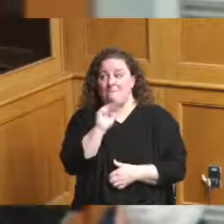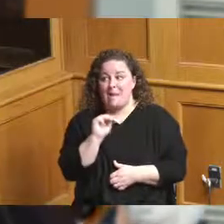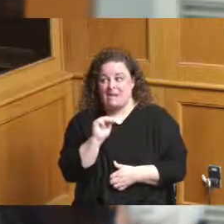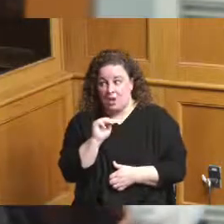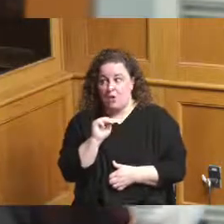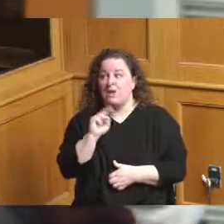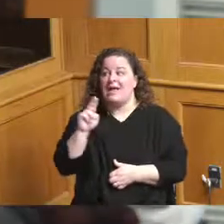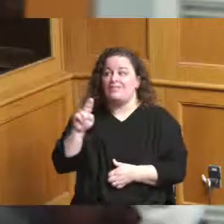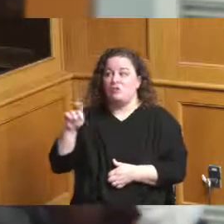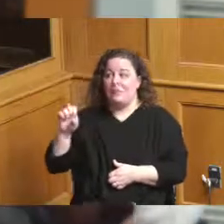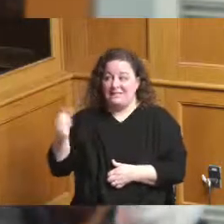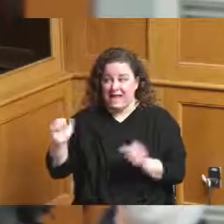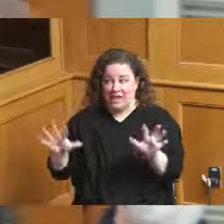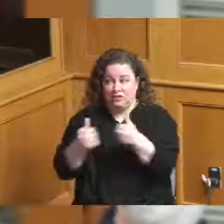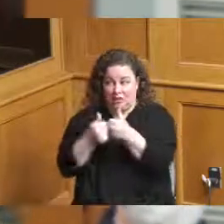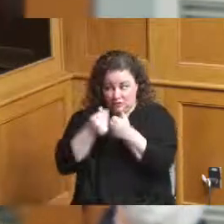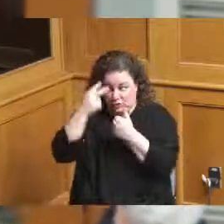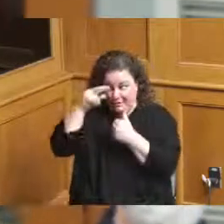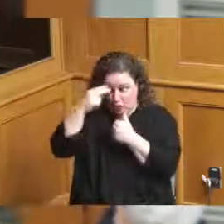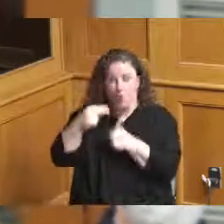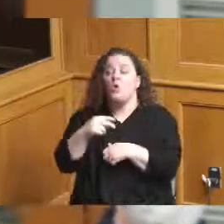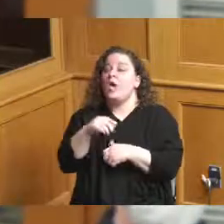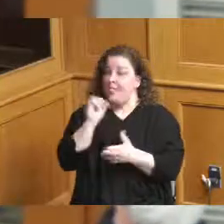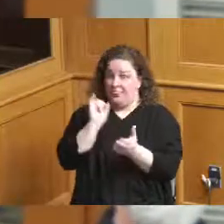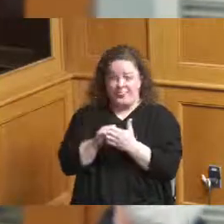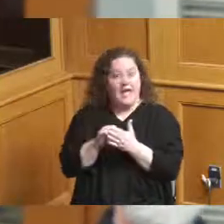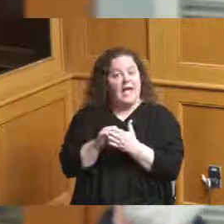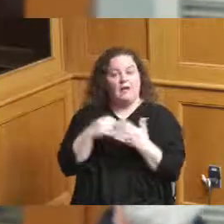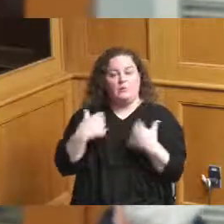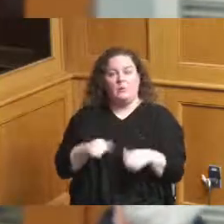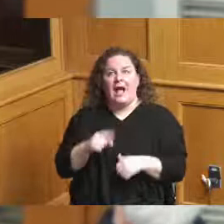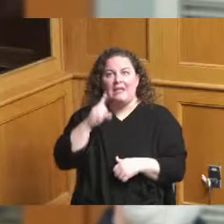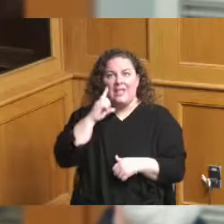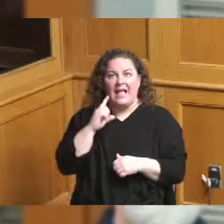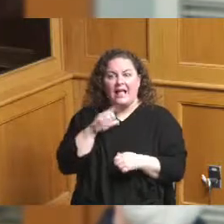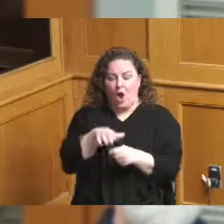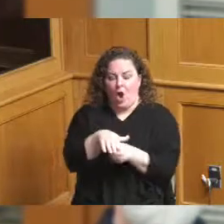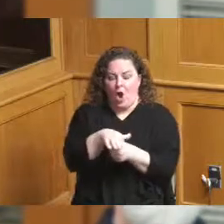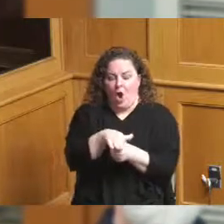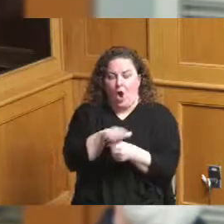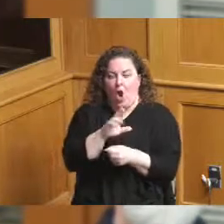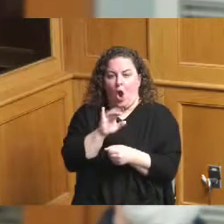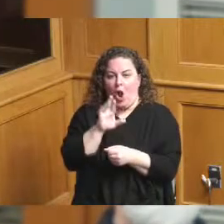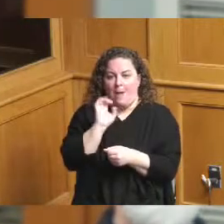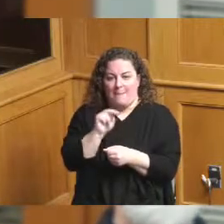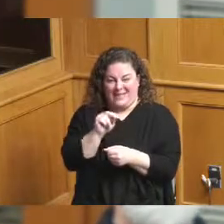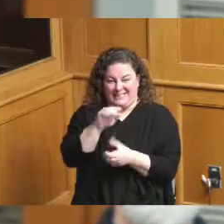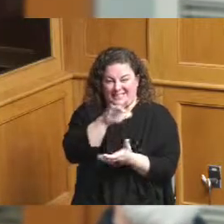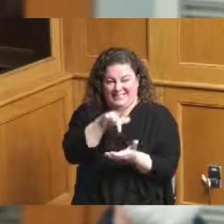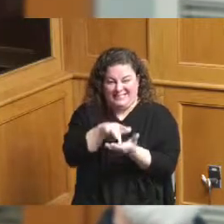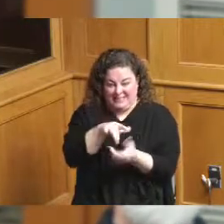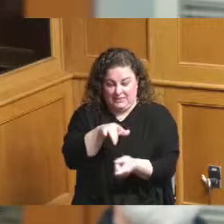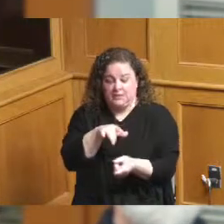the hotels within the urban core of downtown and I think 70 percent don't quote me on the number